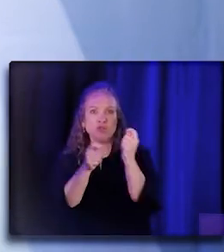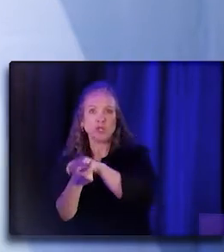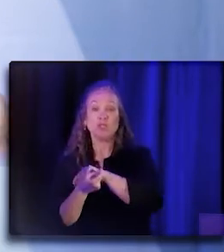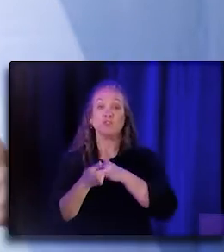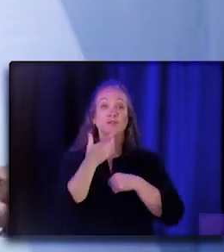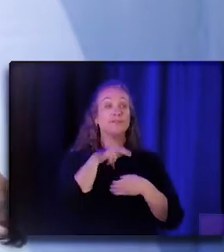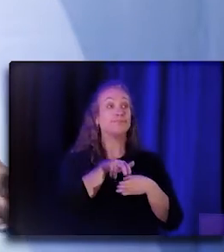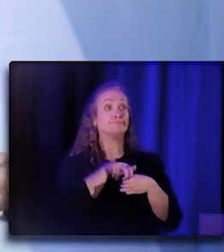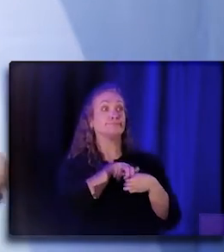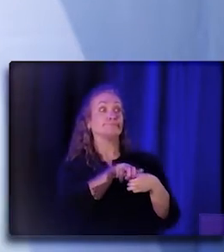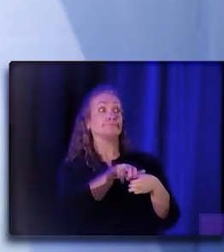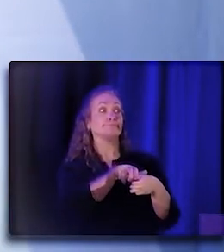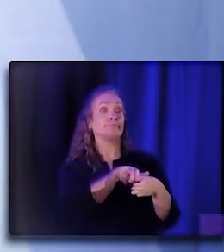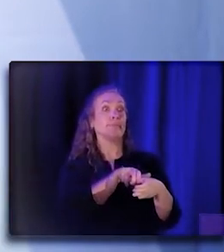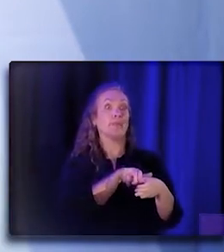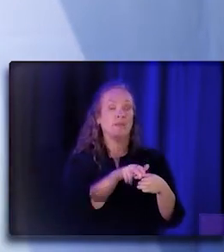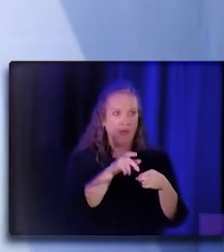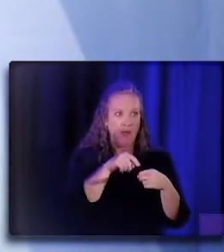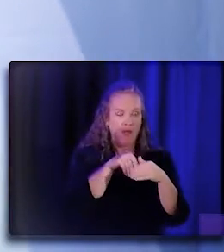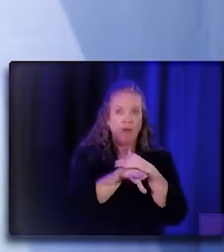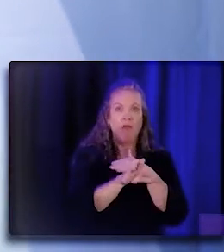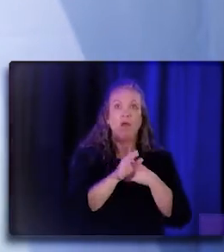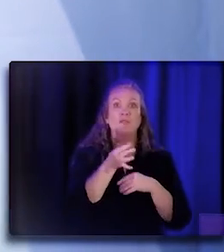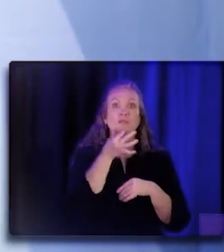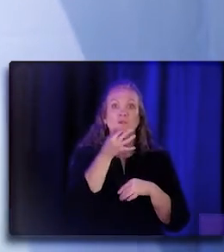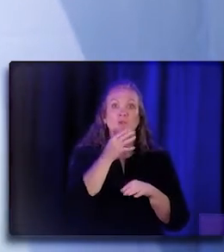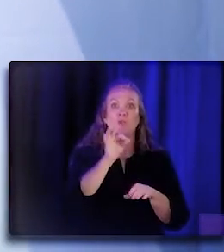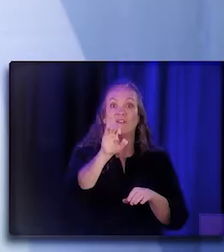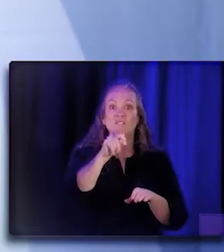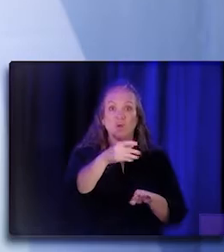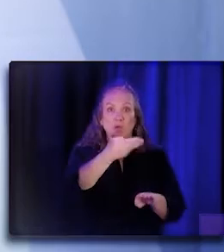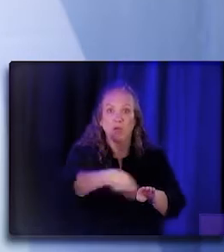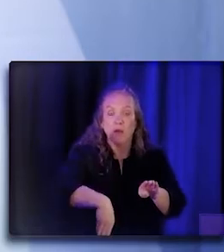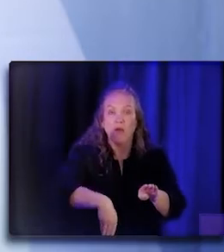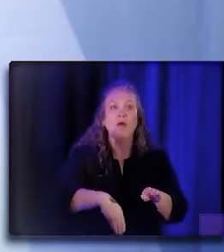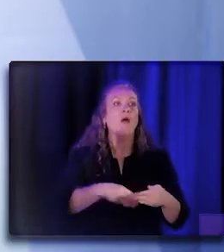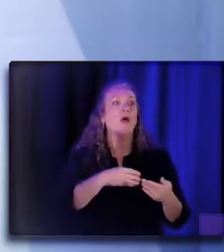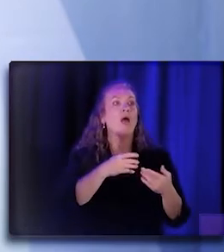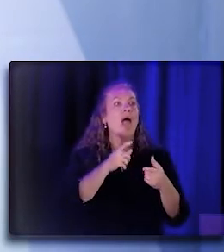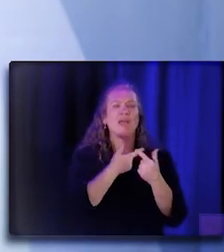you know, their foot's getting amputated to being, you know, just drivers of their health.